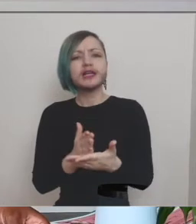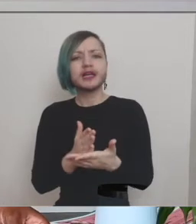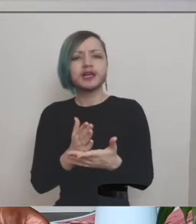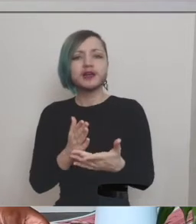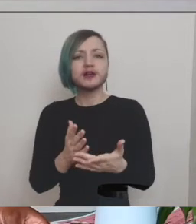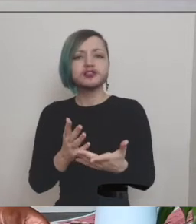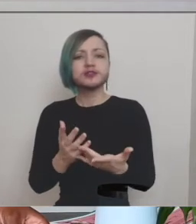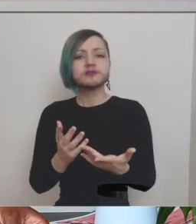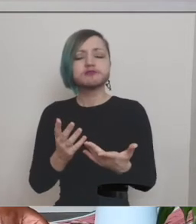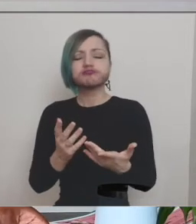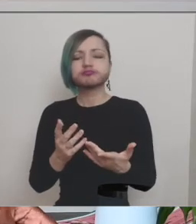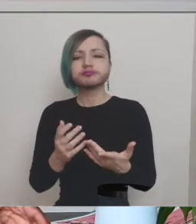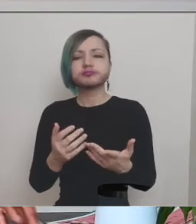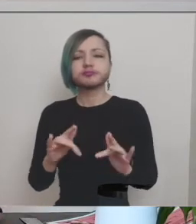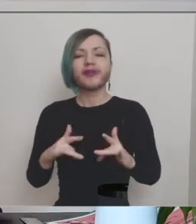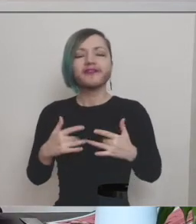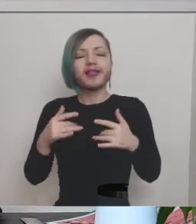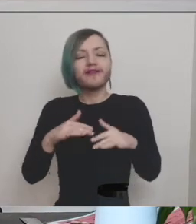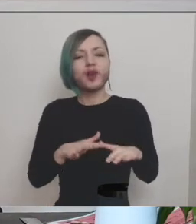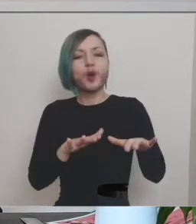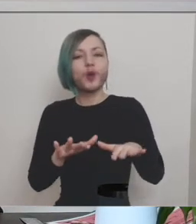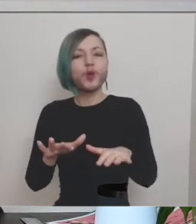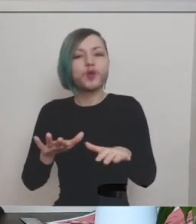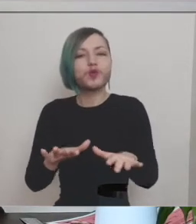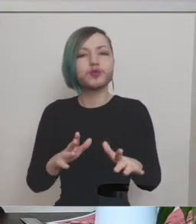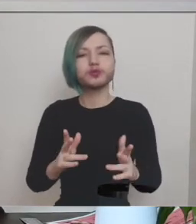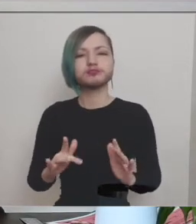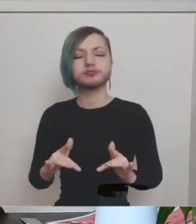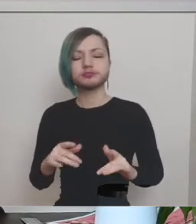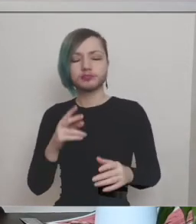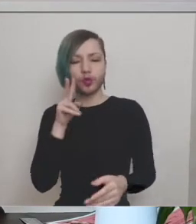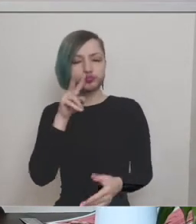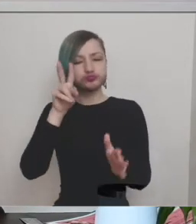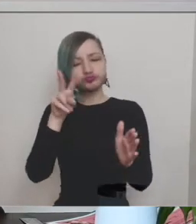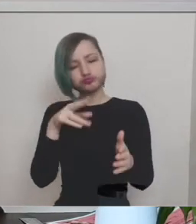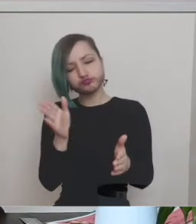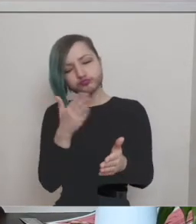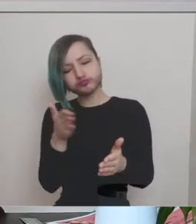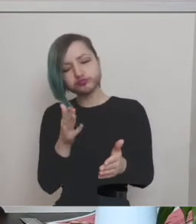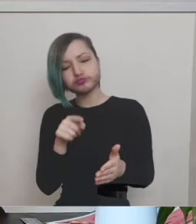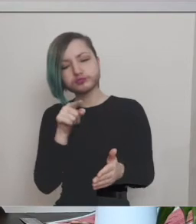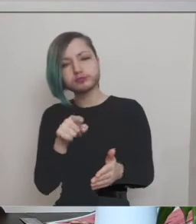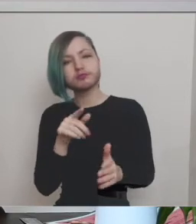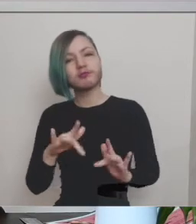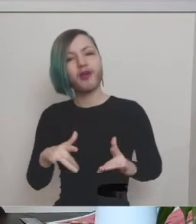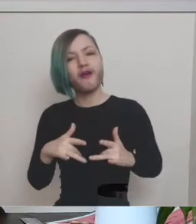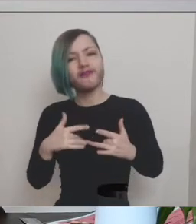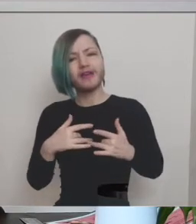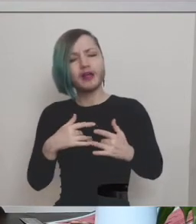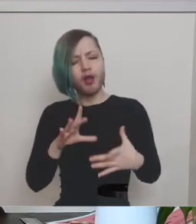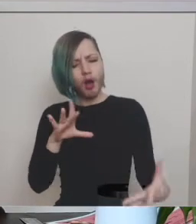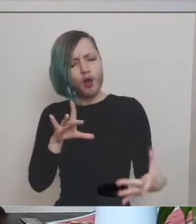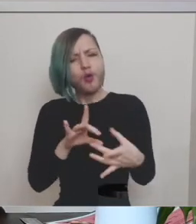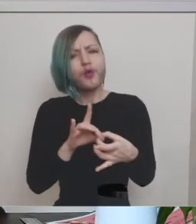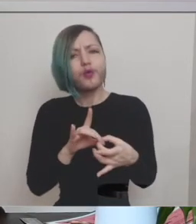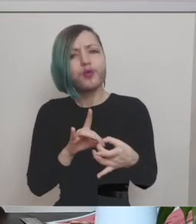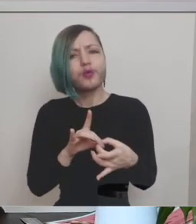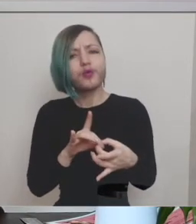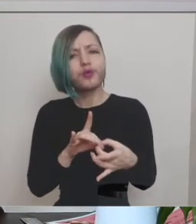flow look at what feels intuitively that you intuitively respond to what what you connect with